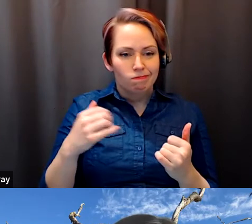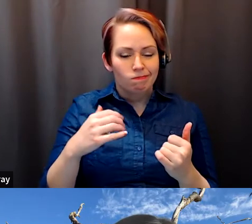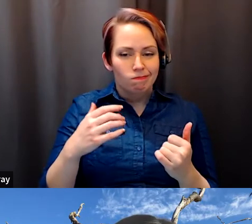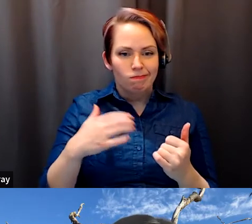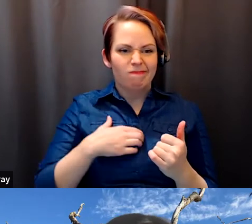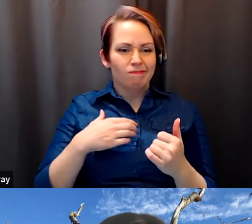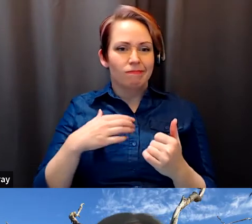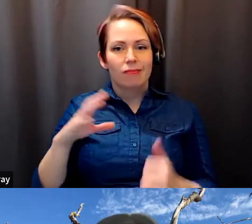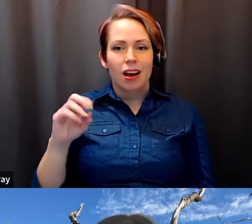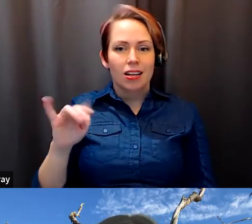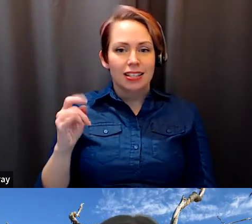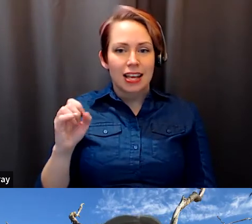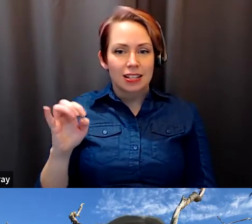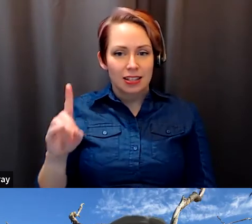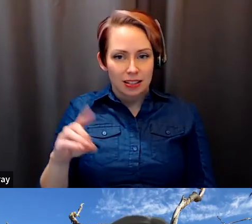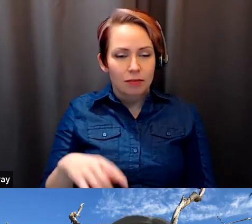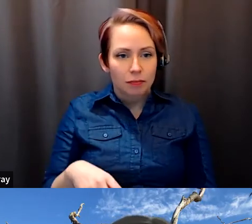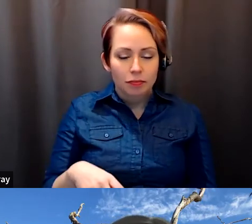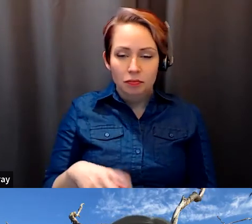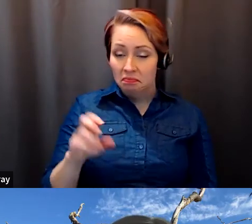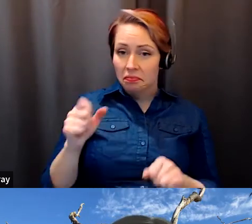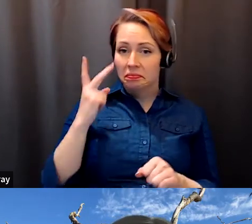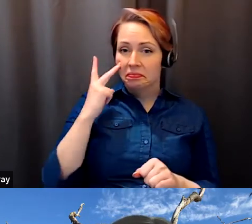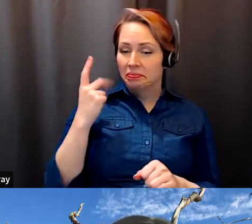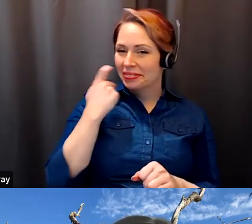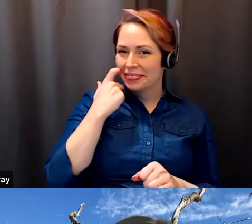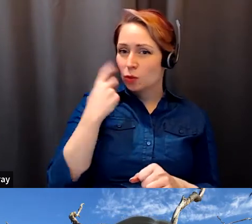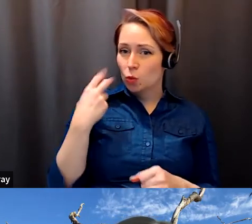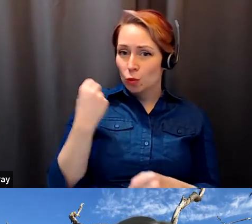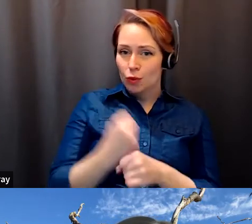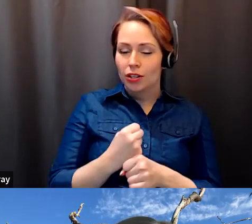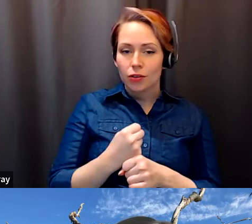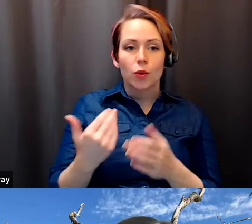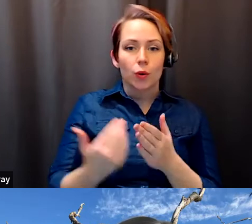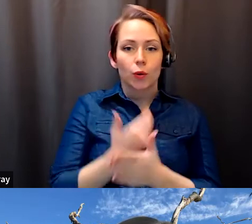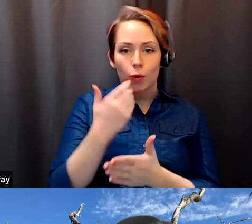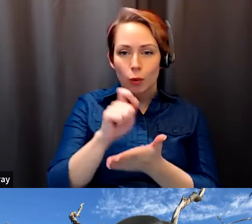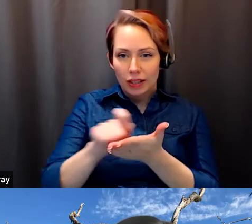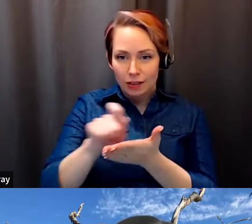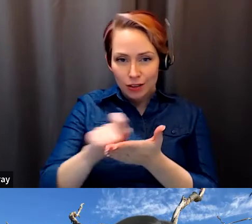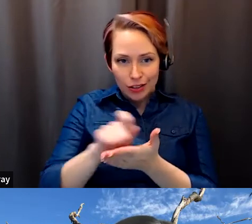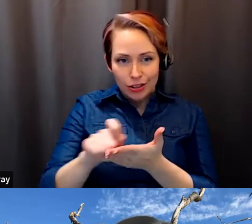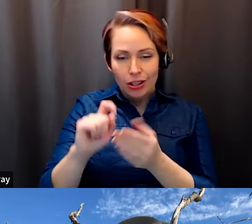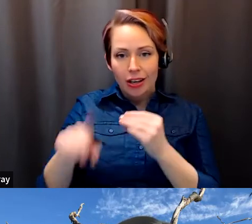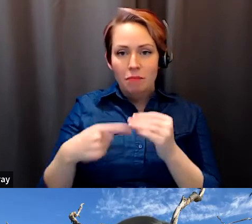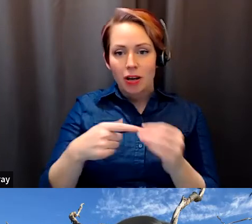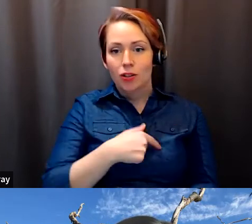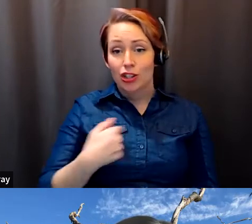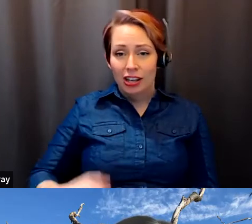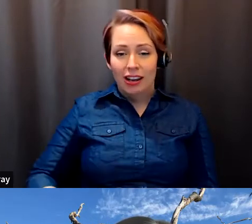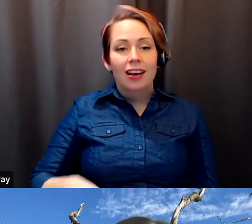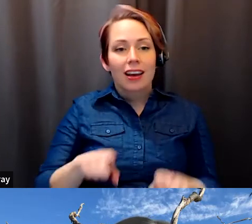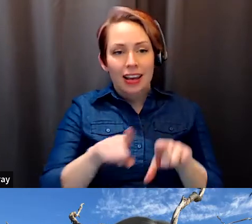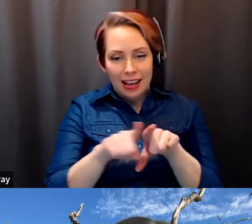Salvador Santino Regilme: And you can see that in the last two years or so there's an emerging literature on China as a key actor and international development sector, so I think.